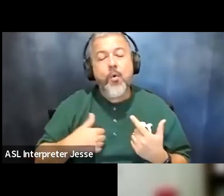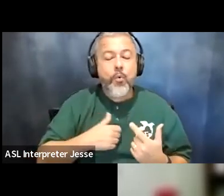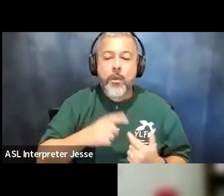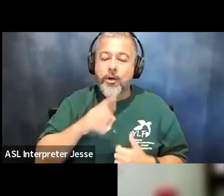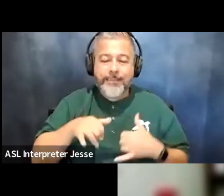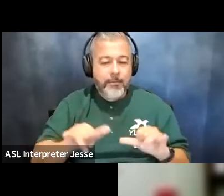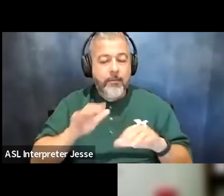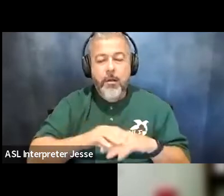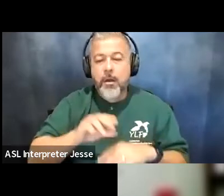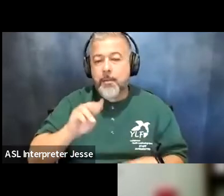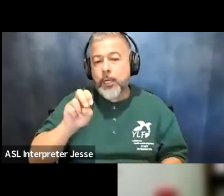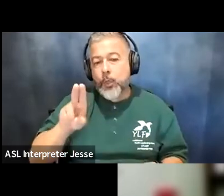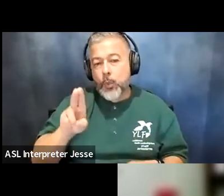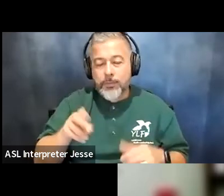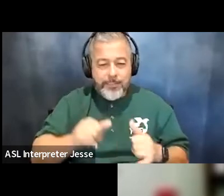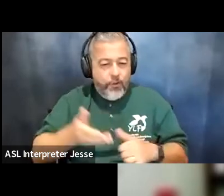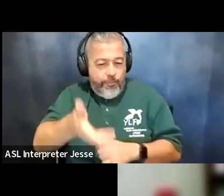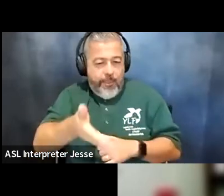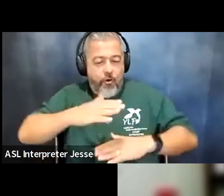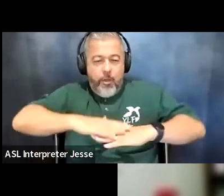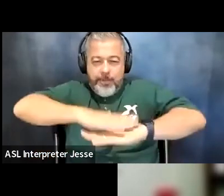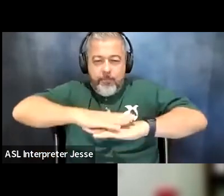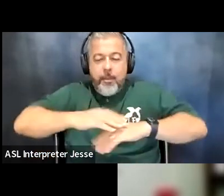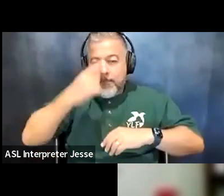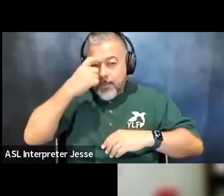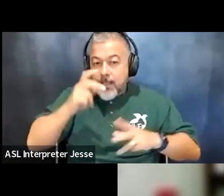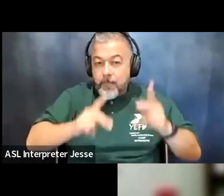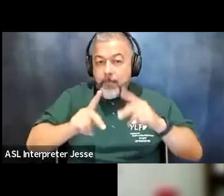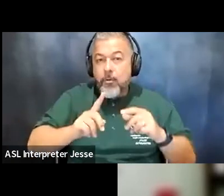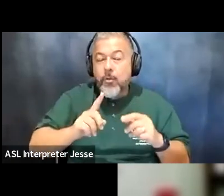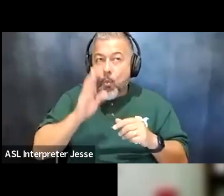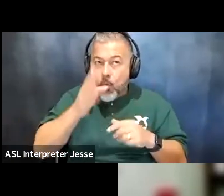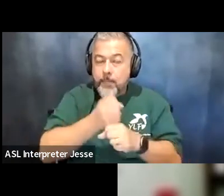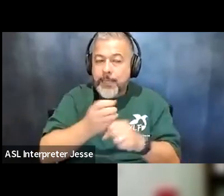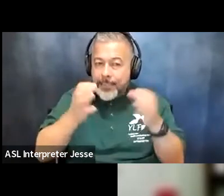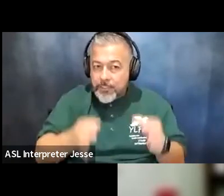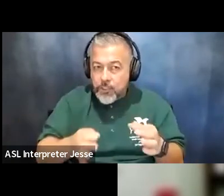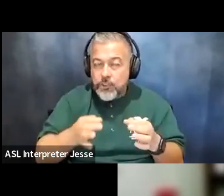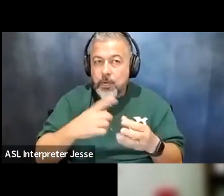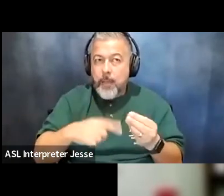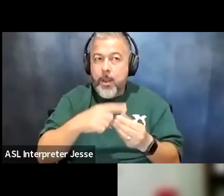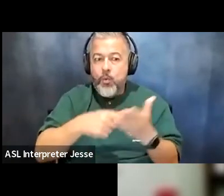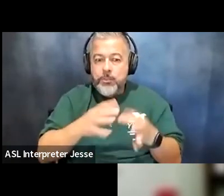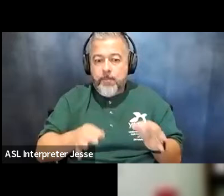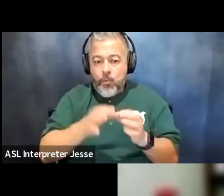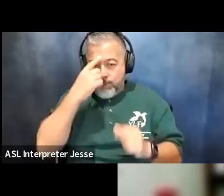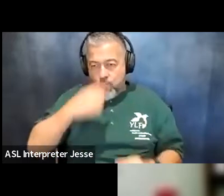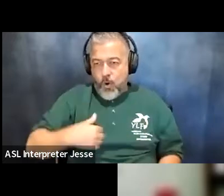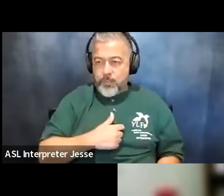people are going to be deciding what is important for us and that's no way to live our best lives